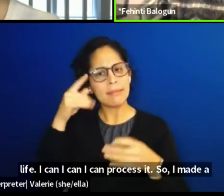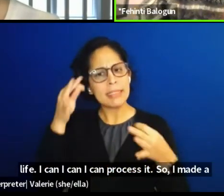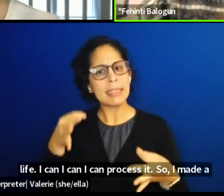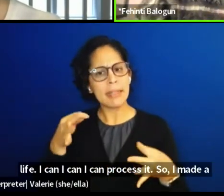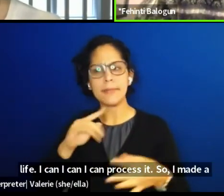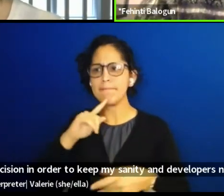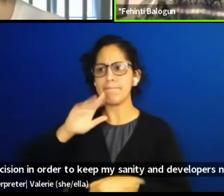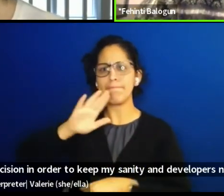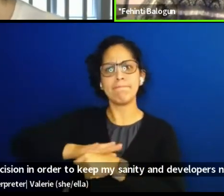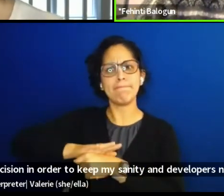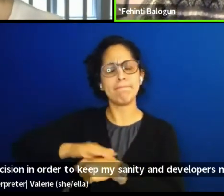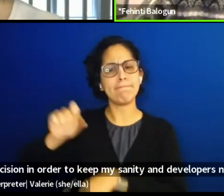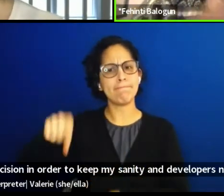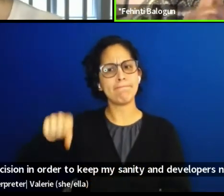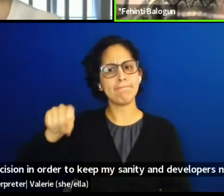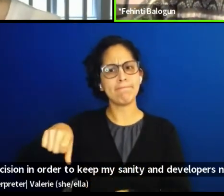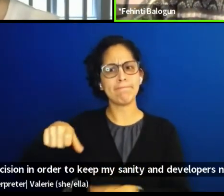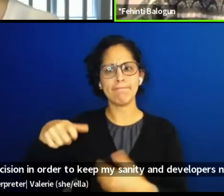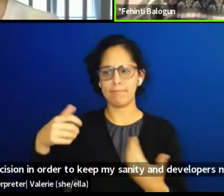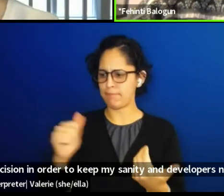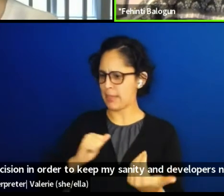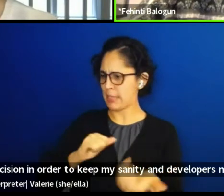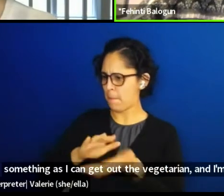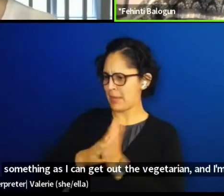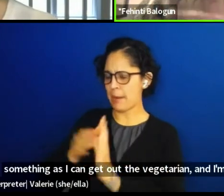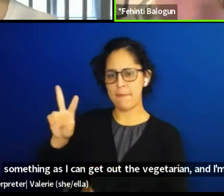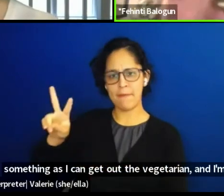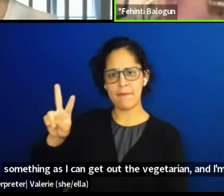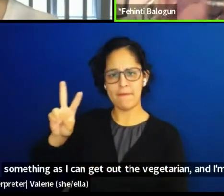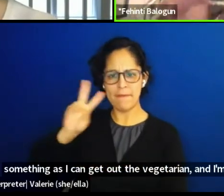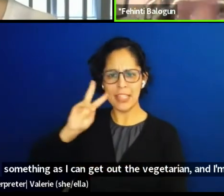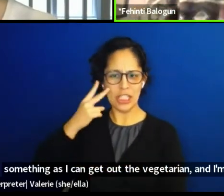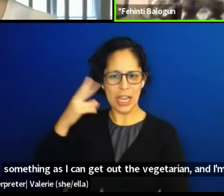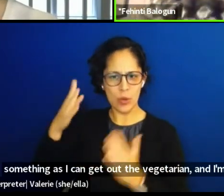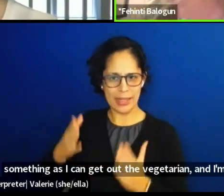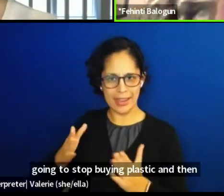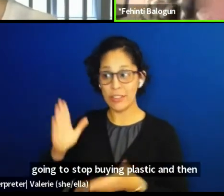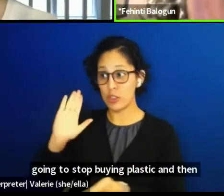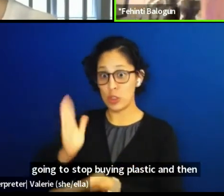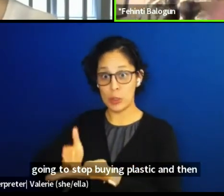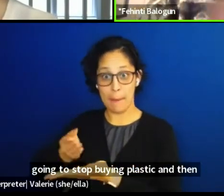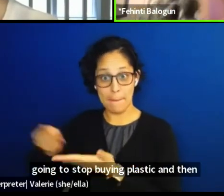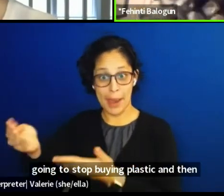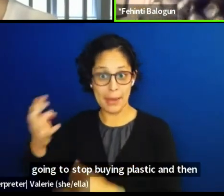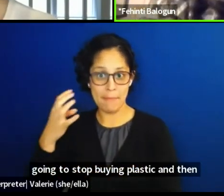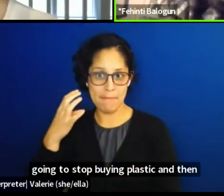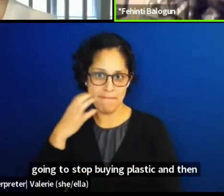I was like I'm gonna be vegetarian and I'm gonna stop buying plastic. And then I've done my bit, like I did my bed, I'll go on